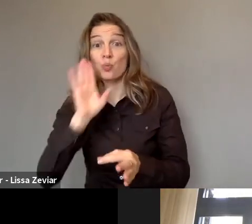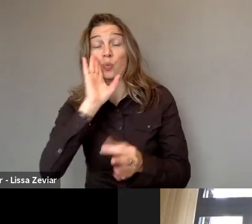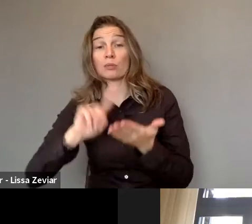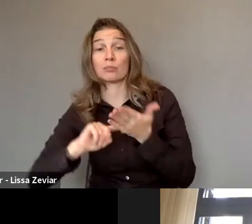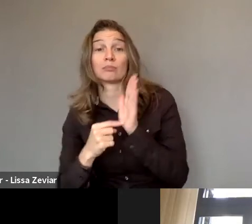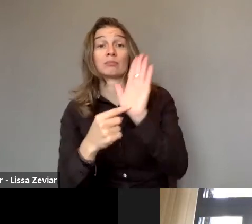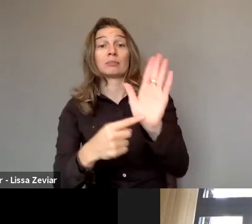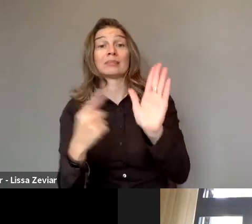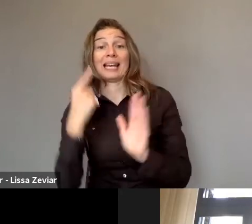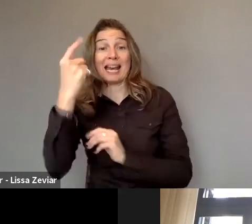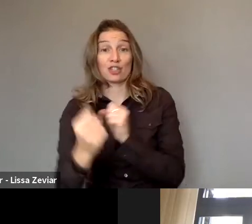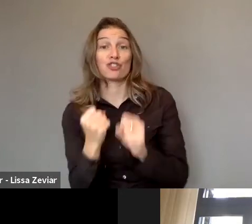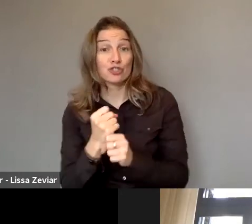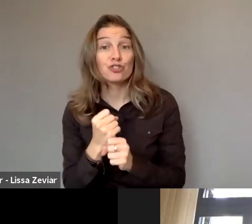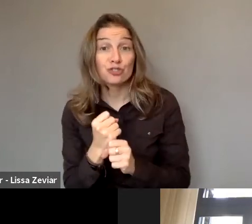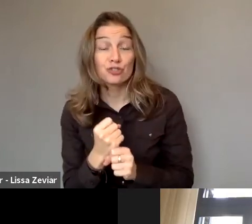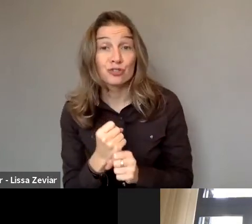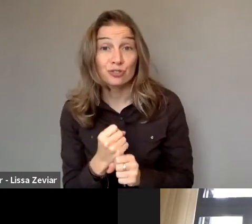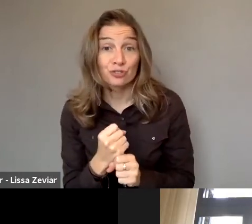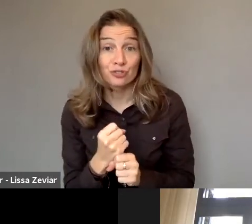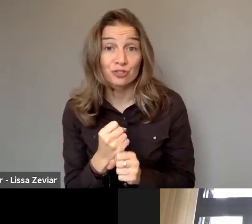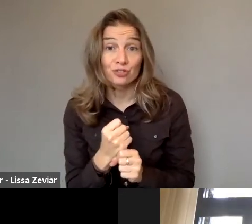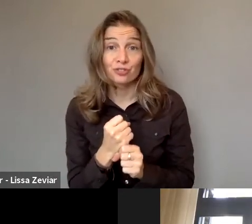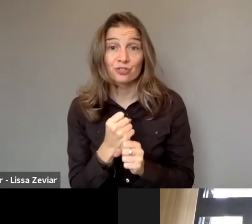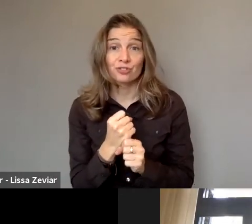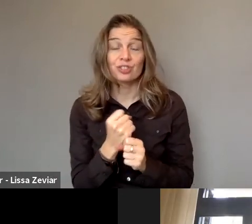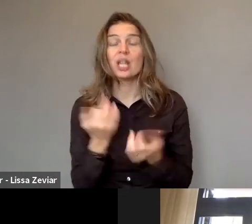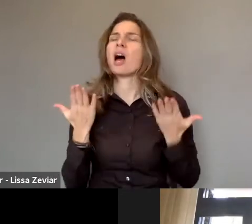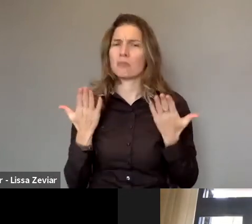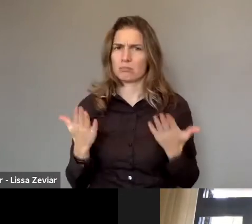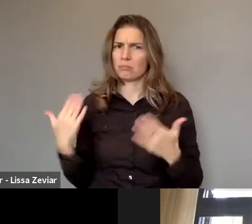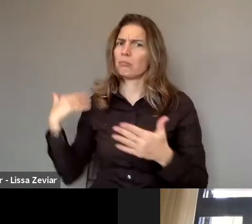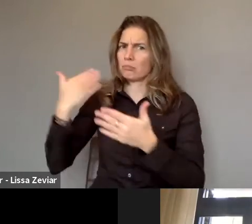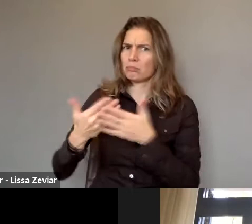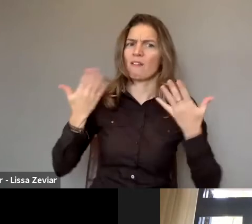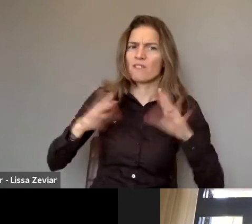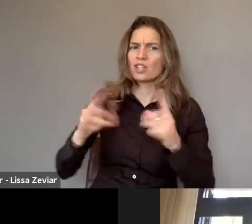And at the moment there have been consultation processes going on.